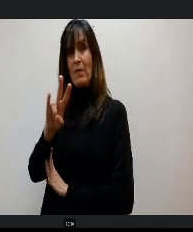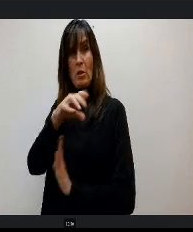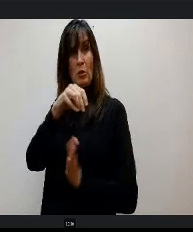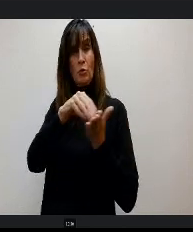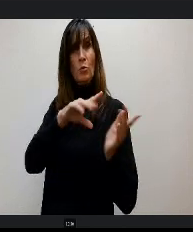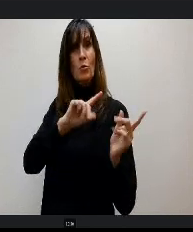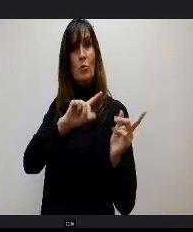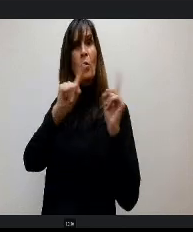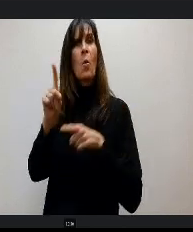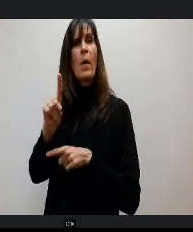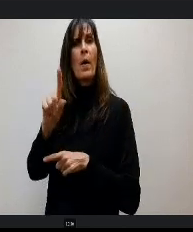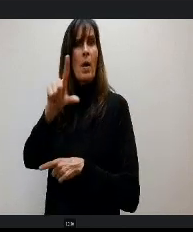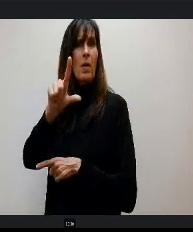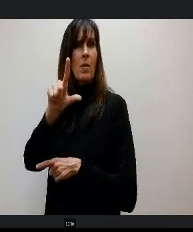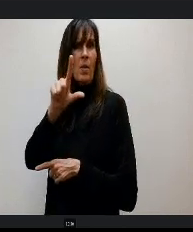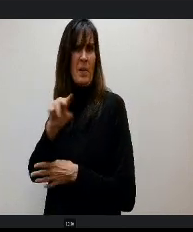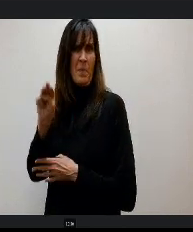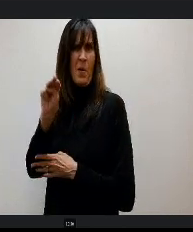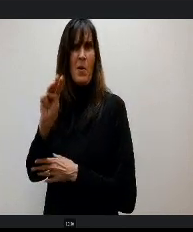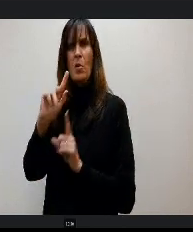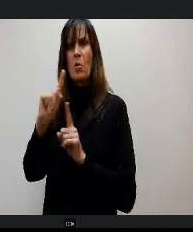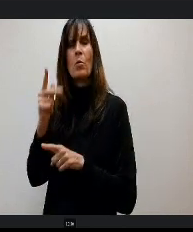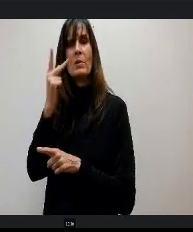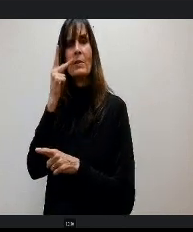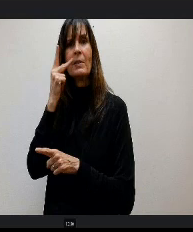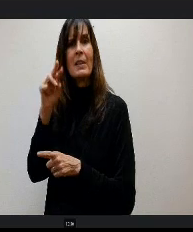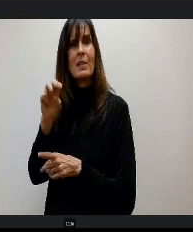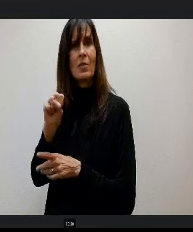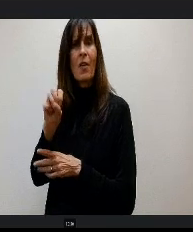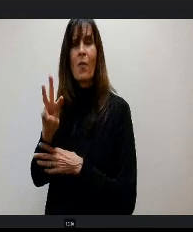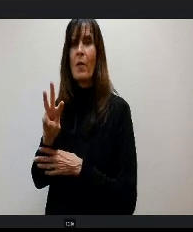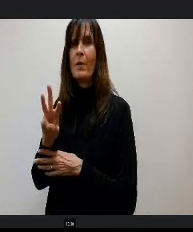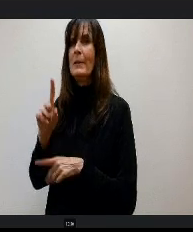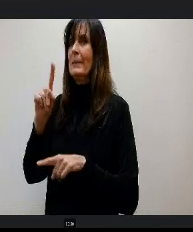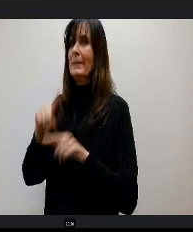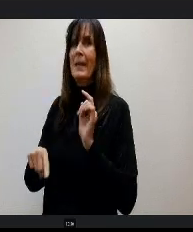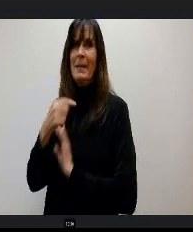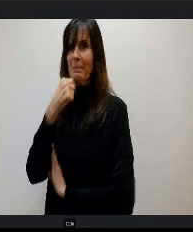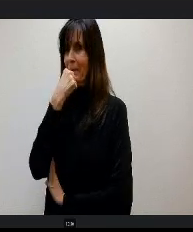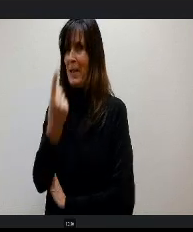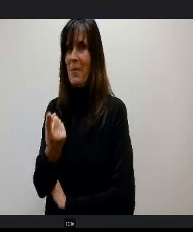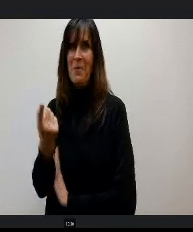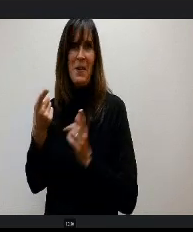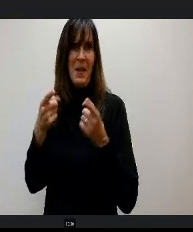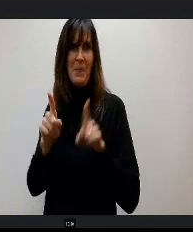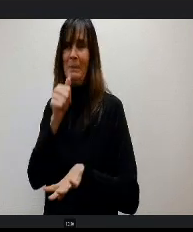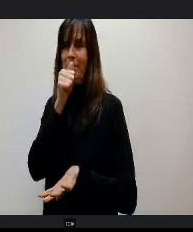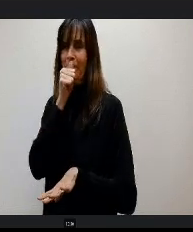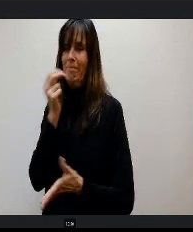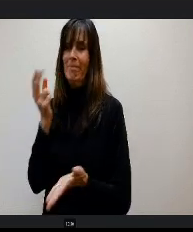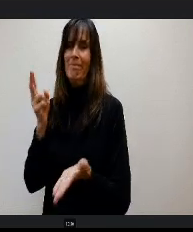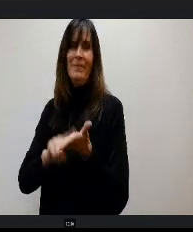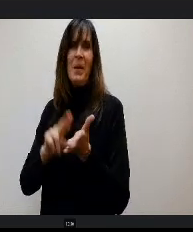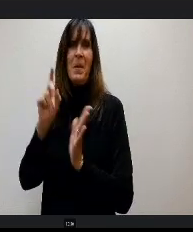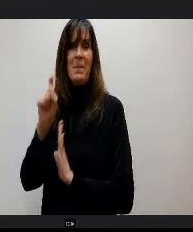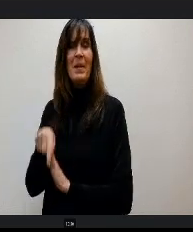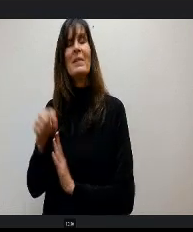look at this software, they're signing a non disclosure agreement and they are going to be working in partnership with